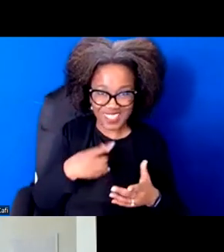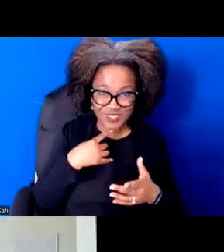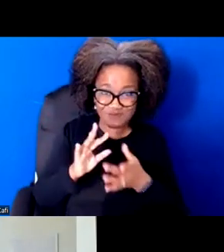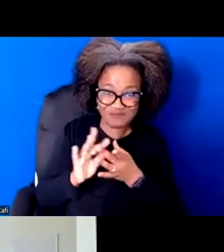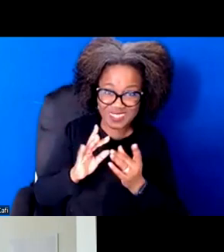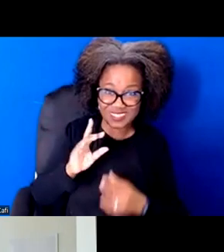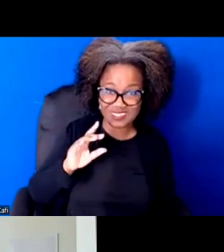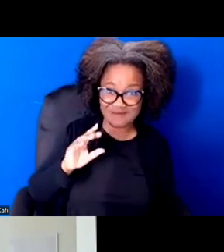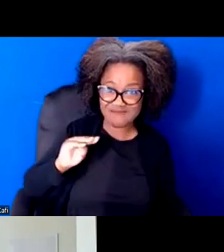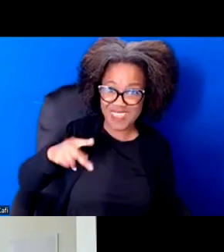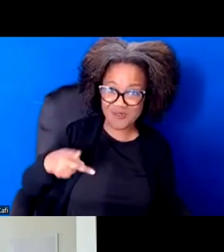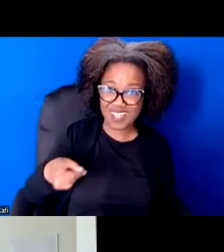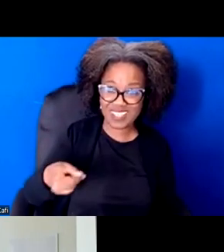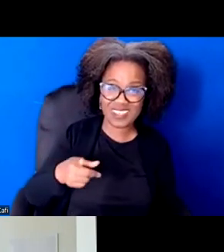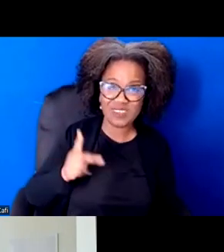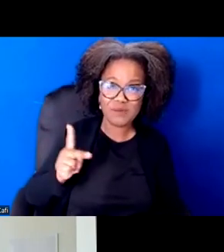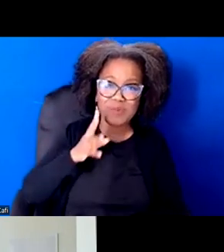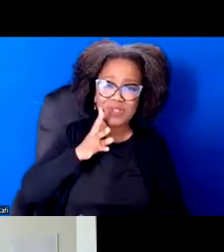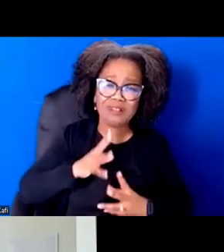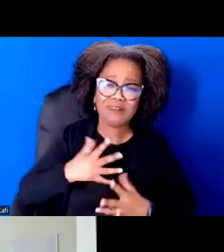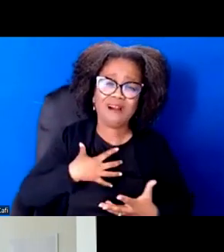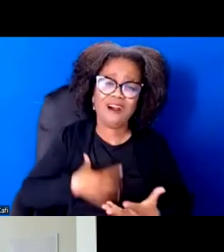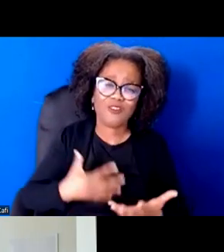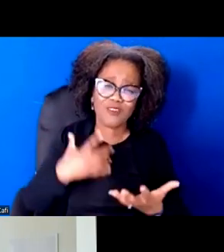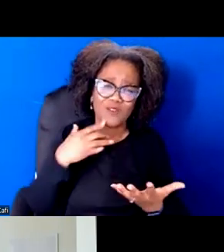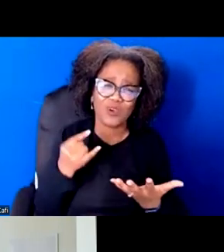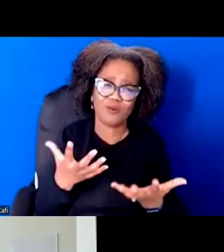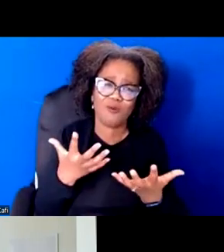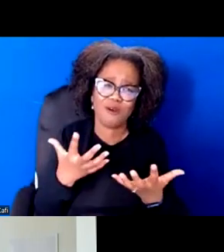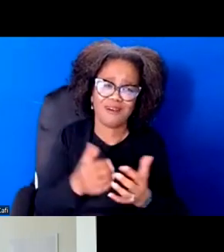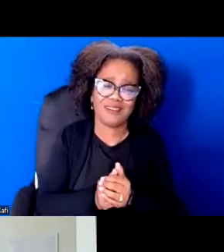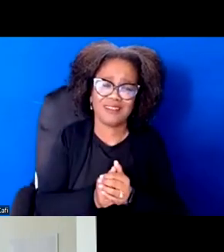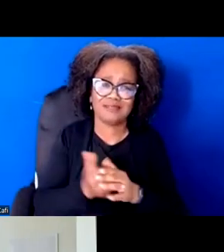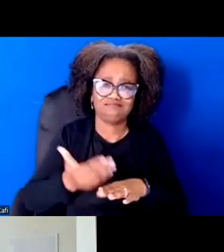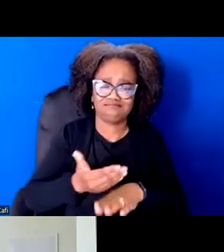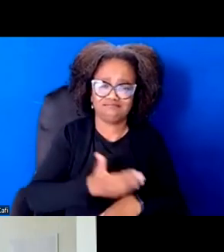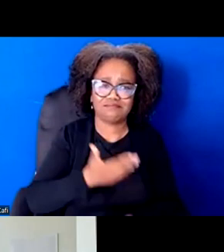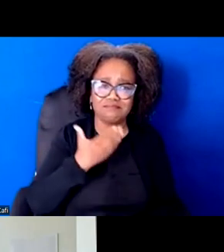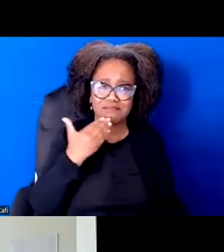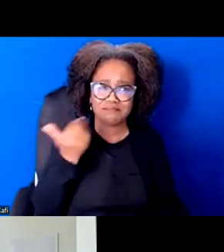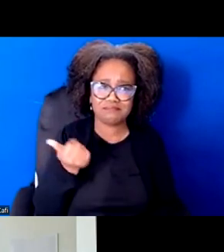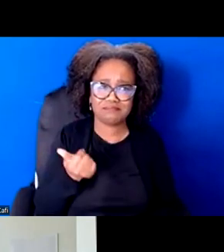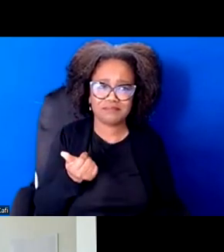And they're already very clear about what's not working in our system. And one of the things that we're trying to change in the ways that our organizers often